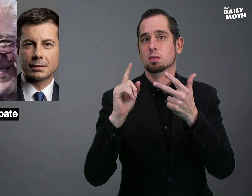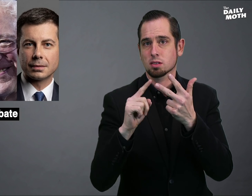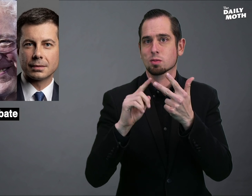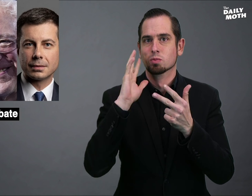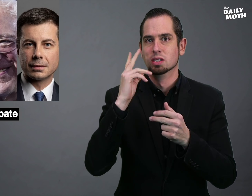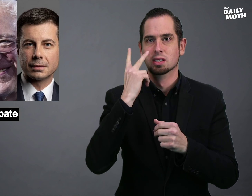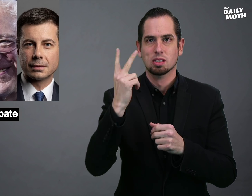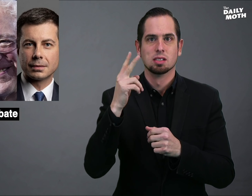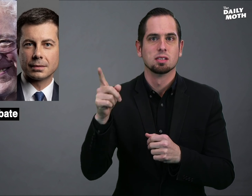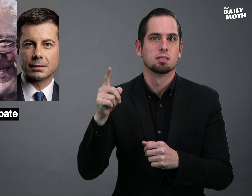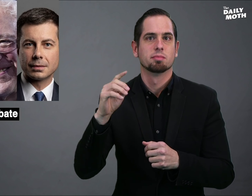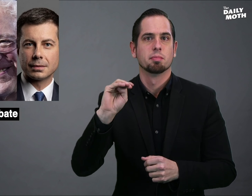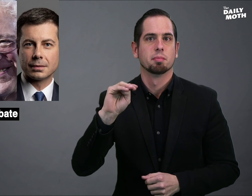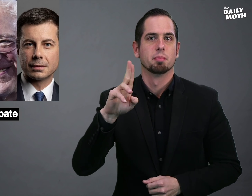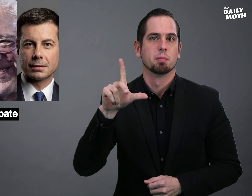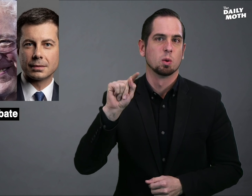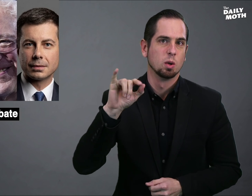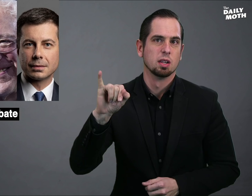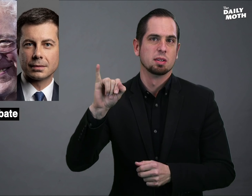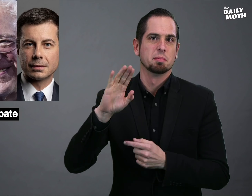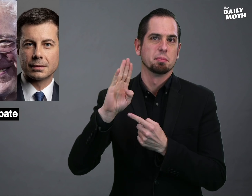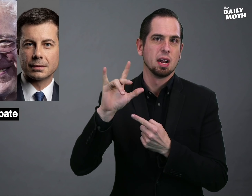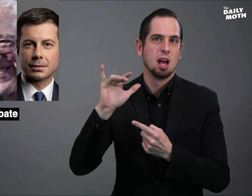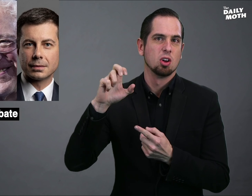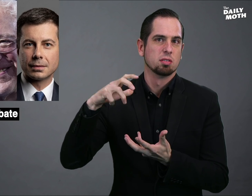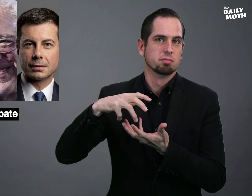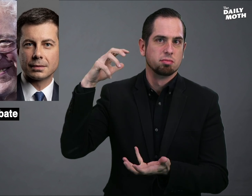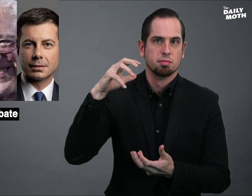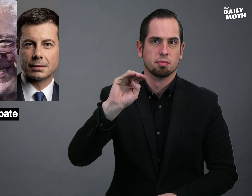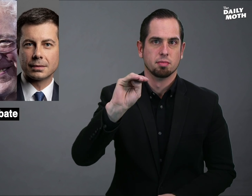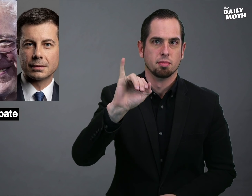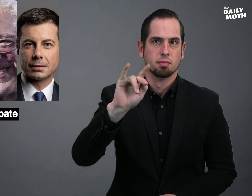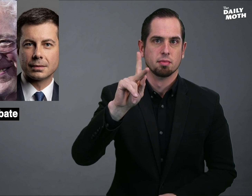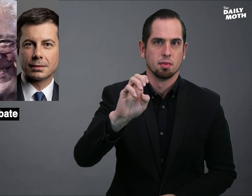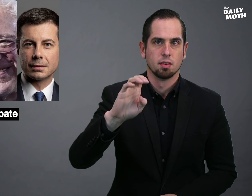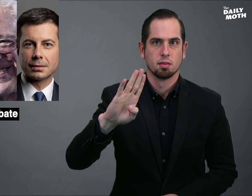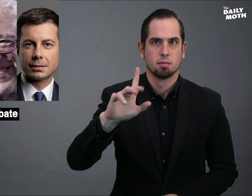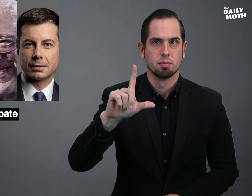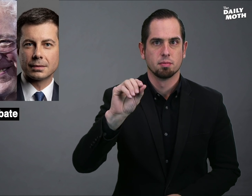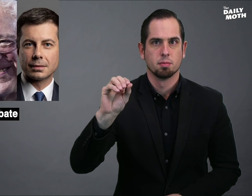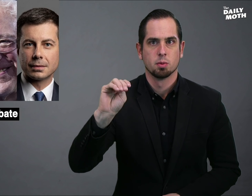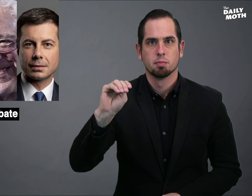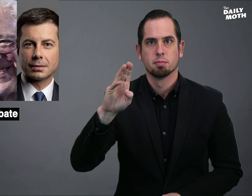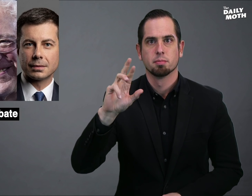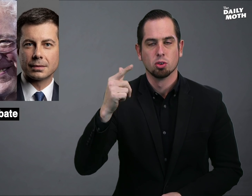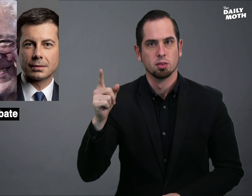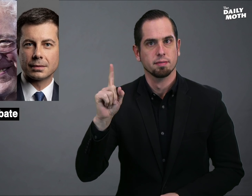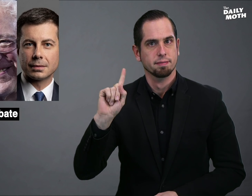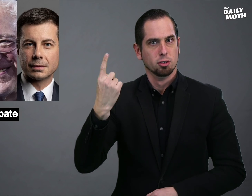and we will see the multi-billionaire Mike Bloomberg